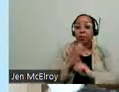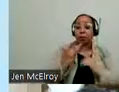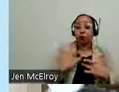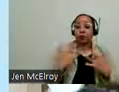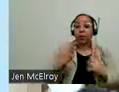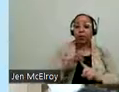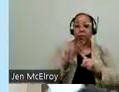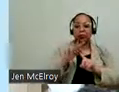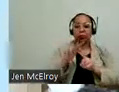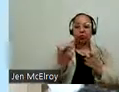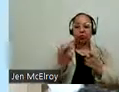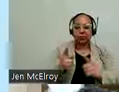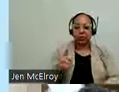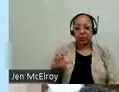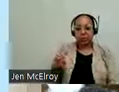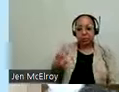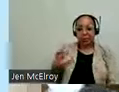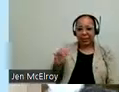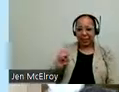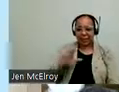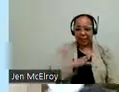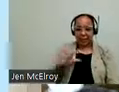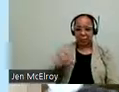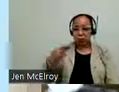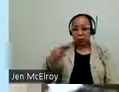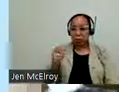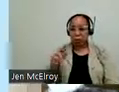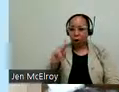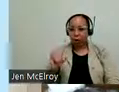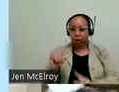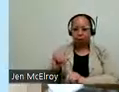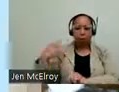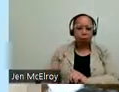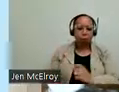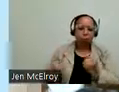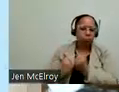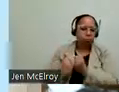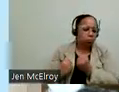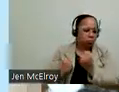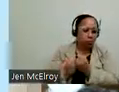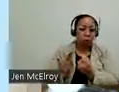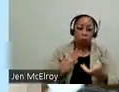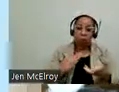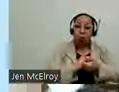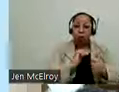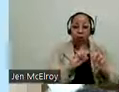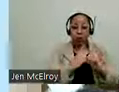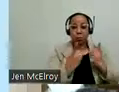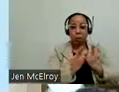with the Department of Cultural Affairs. Commissioner harky has been a phenomenal supporter. And the department of family services because